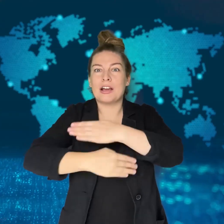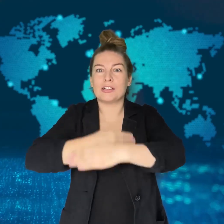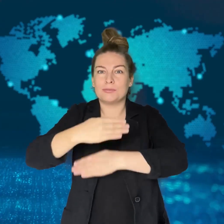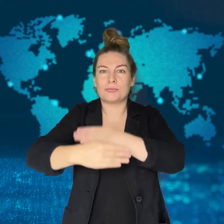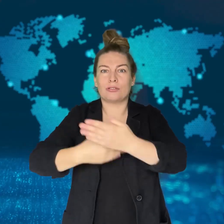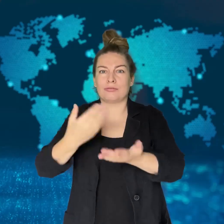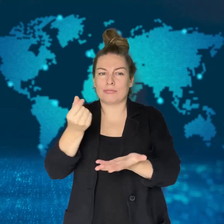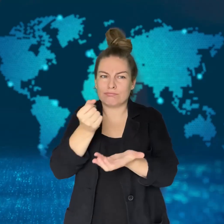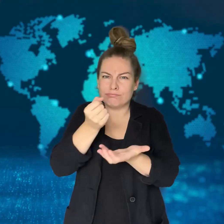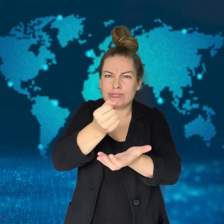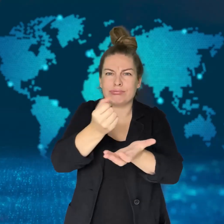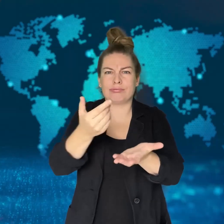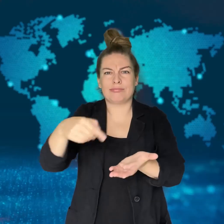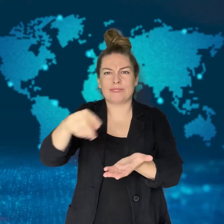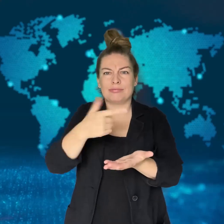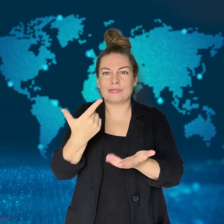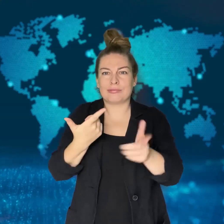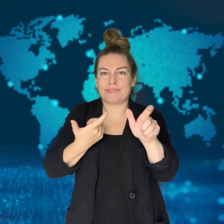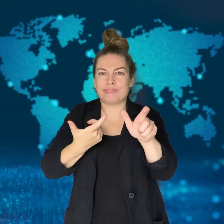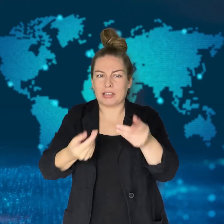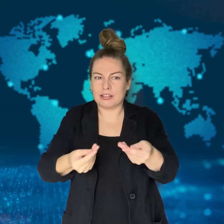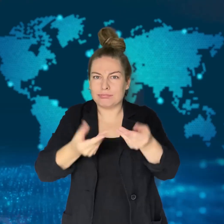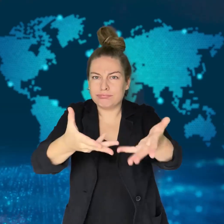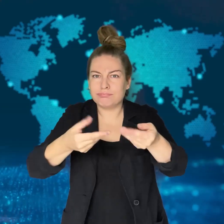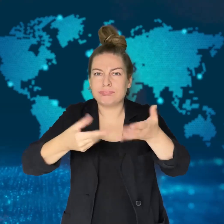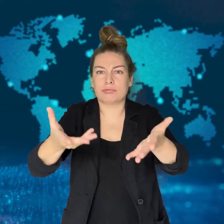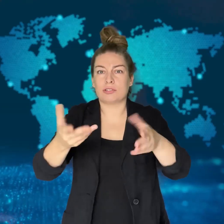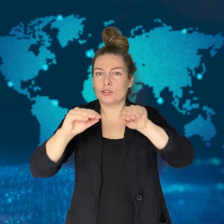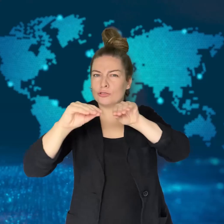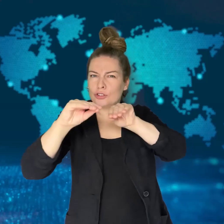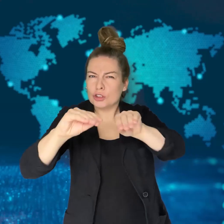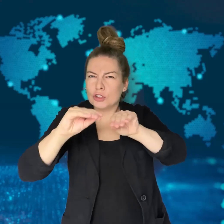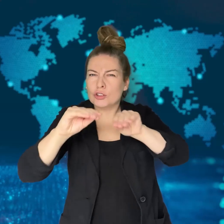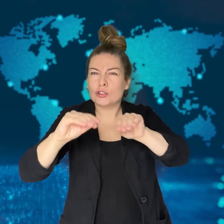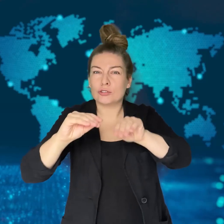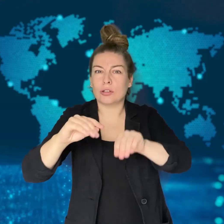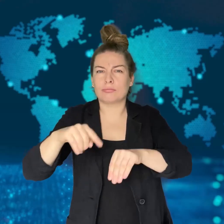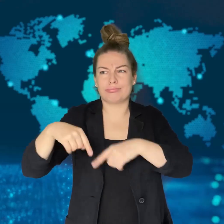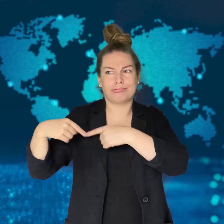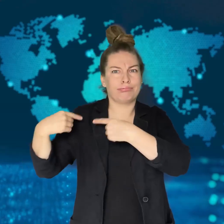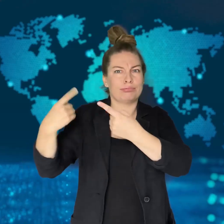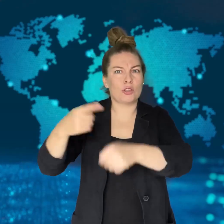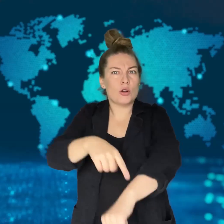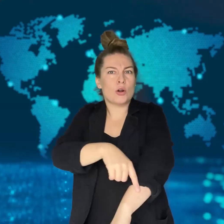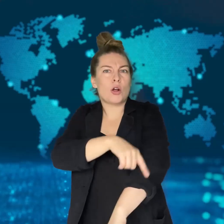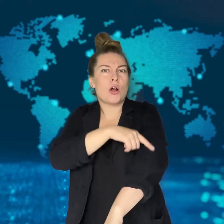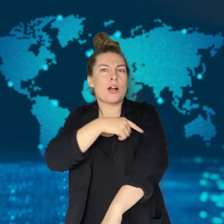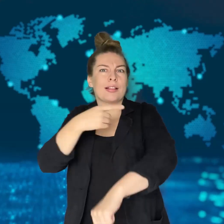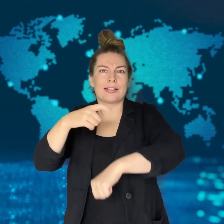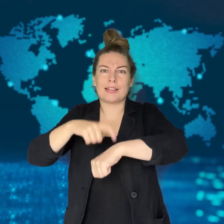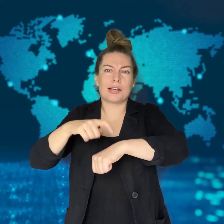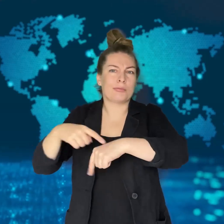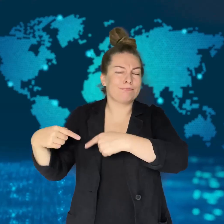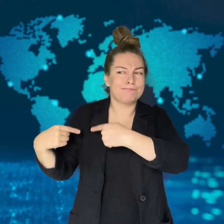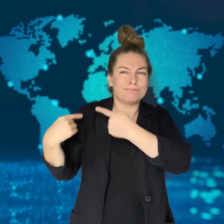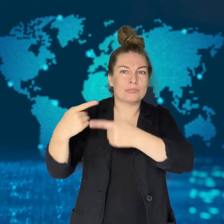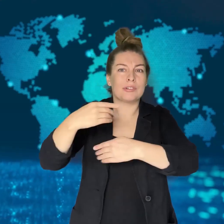the state of Israel, and the group has been in conflict with